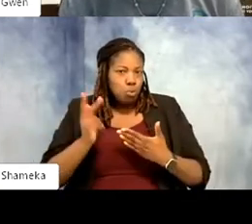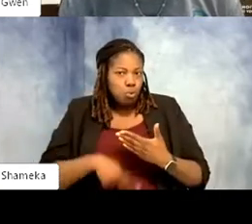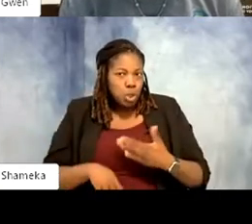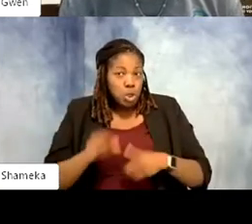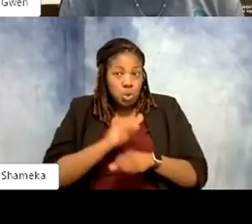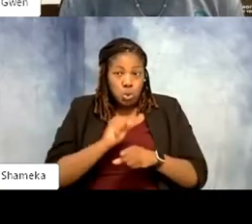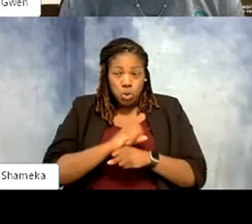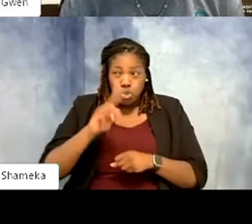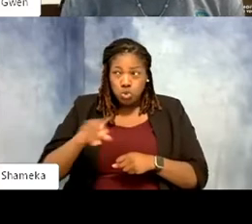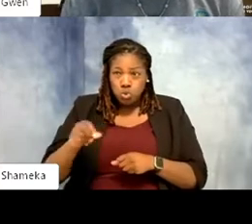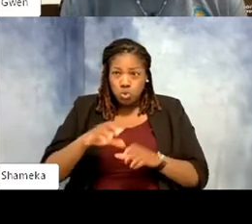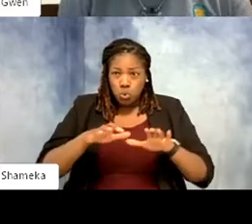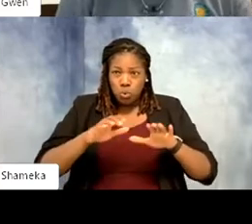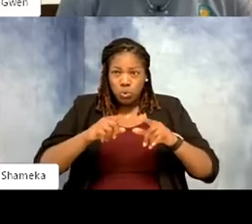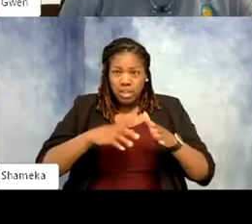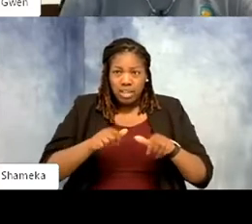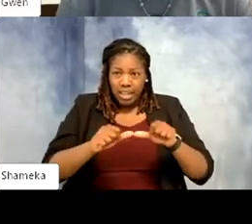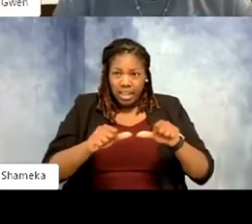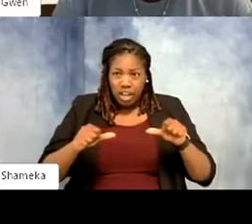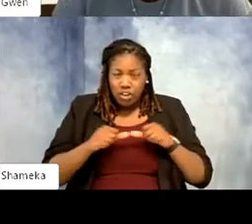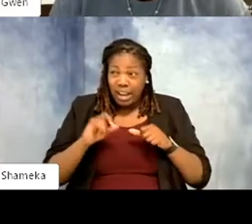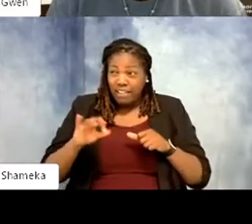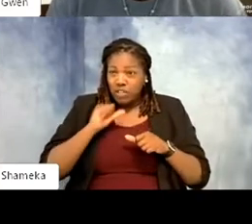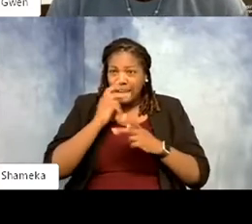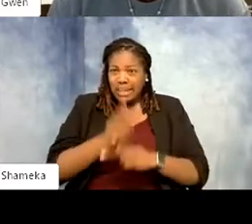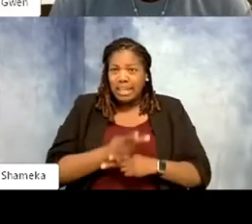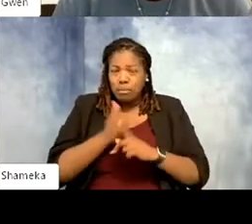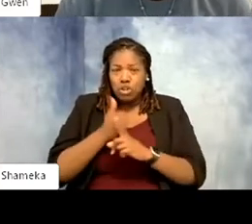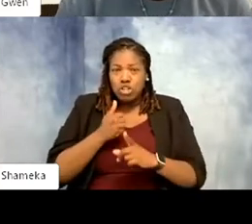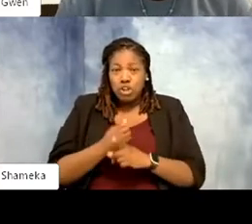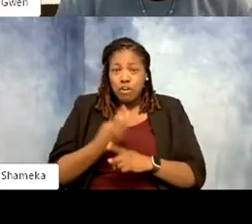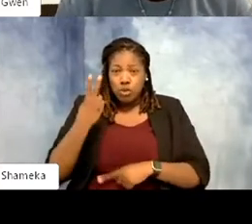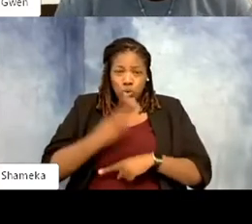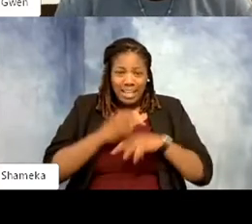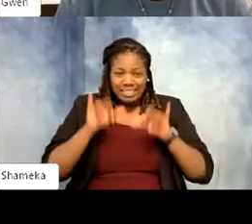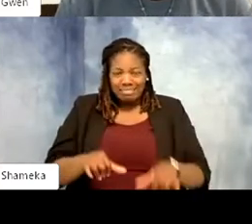even if you're not a zookeeper, there's still no two days are the same because all of us regardless